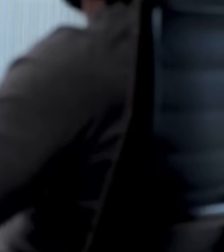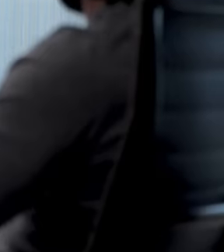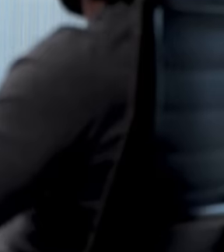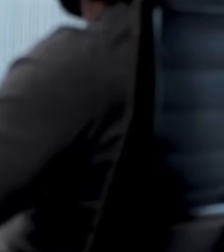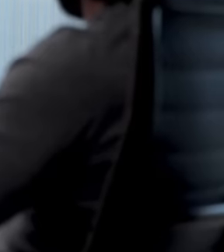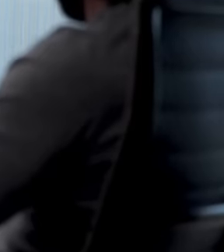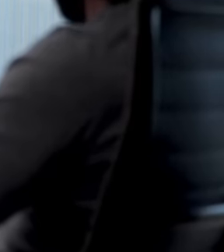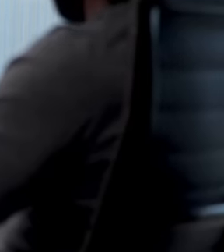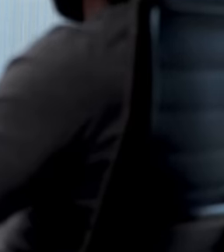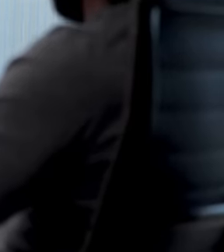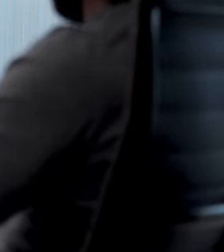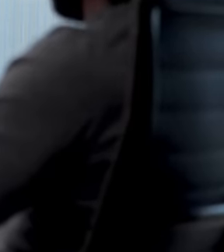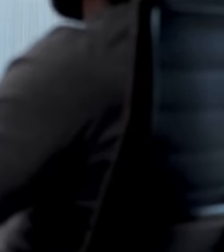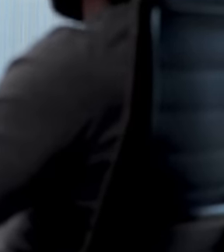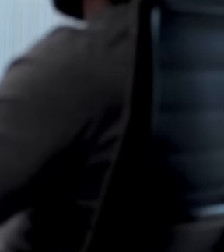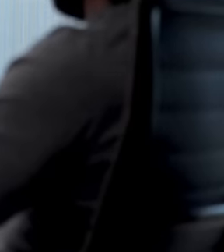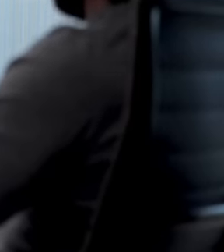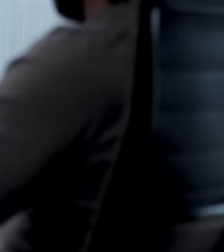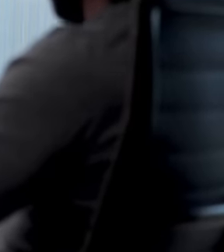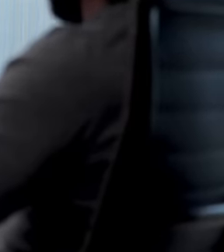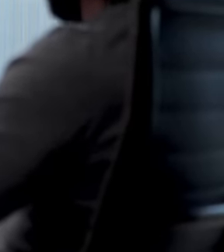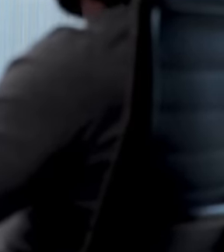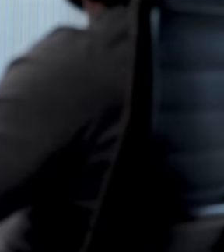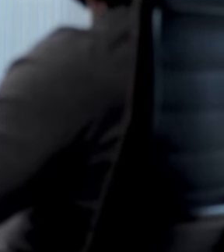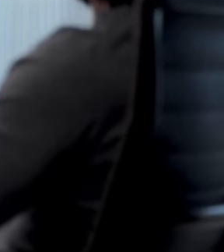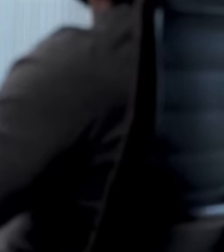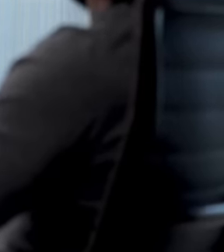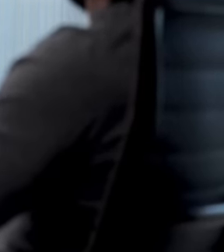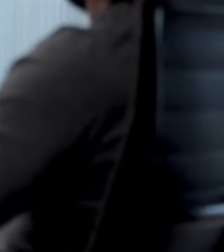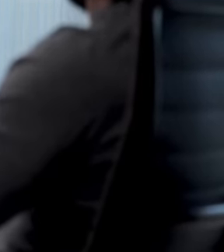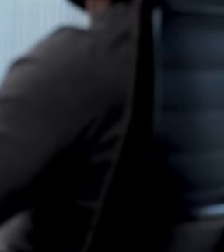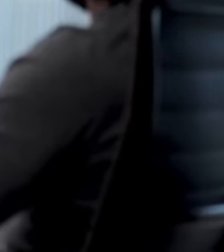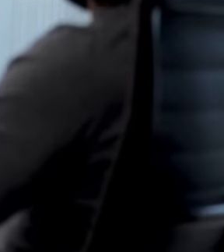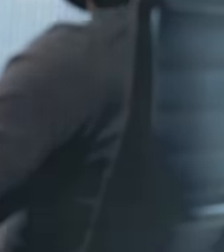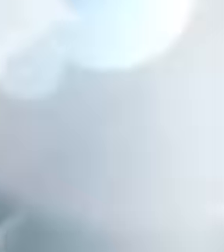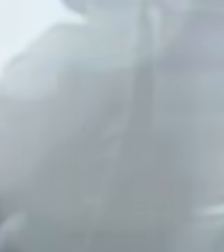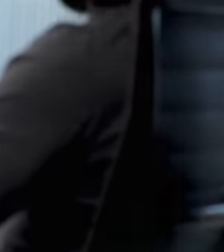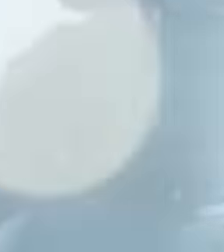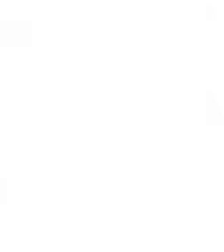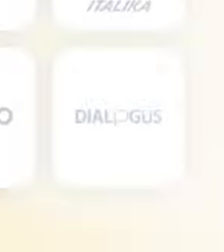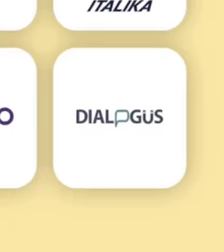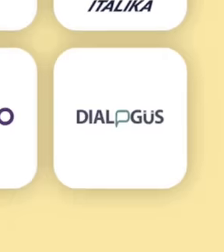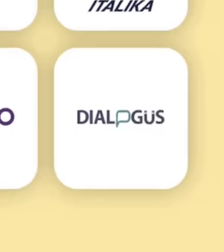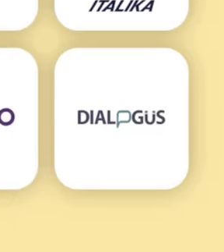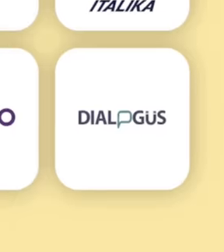pliego can make his corresponding payments to comply with the responsibility of his